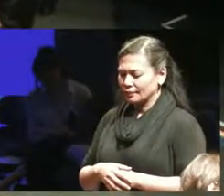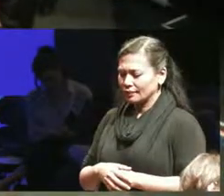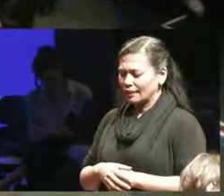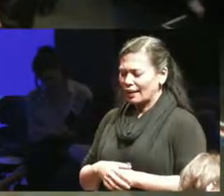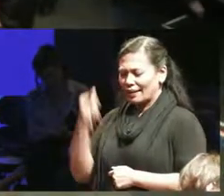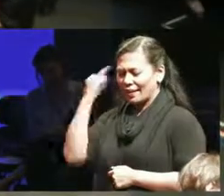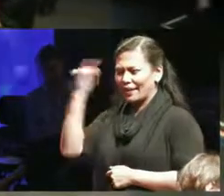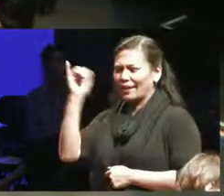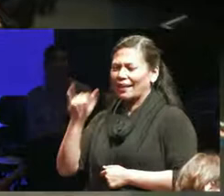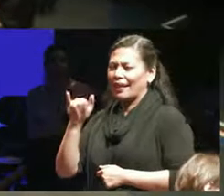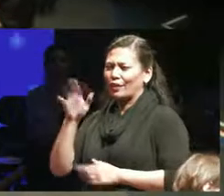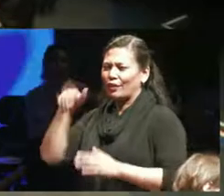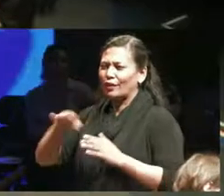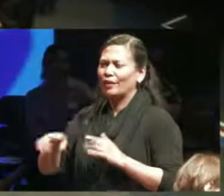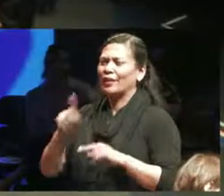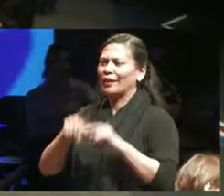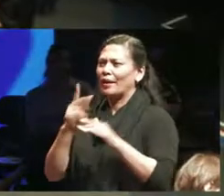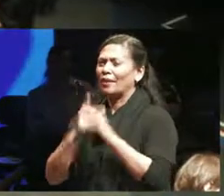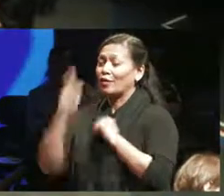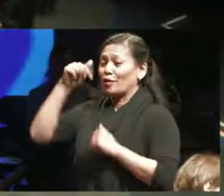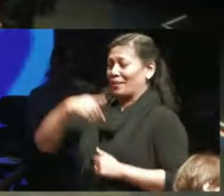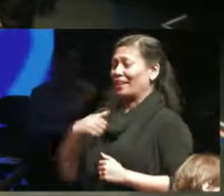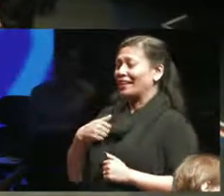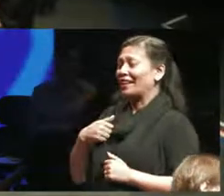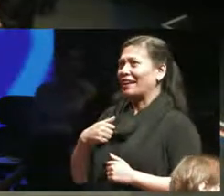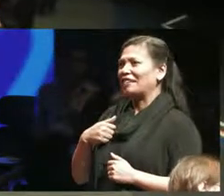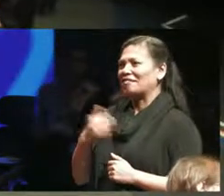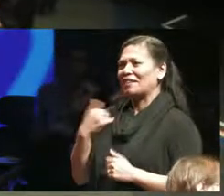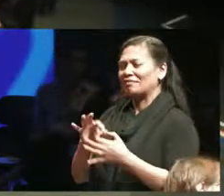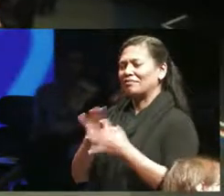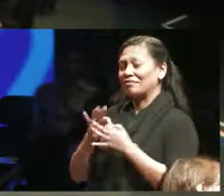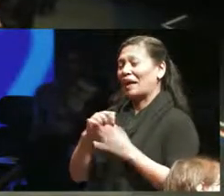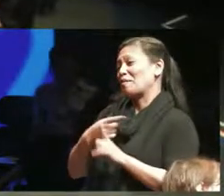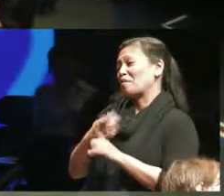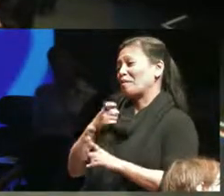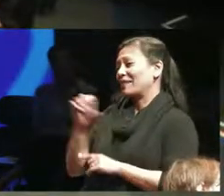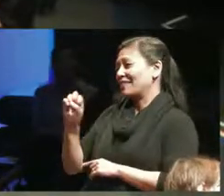precariousness has particular resonance for me coming from Saskatchewan and I